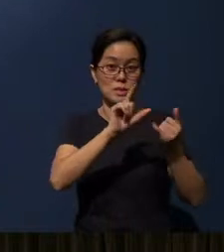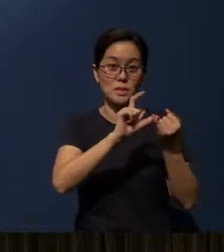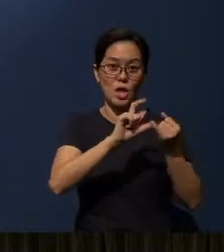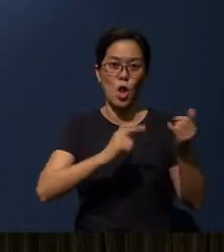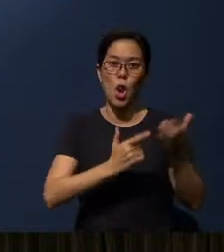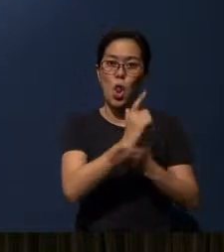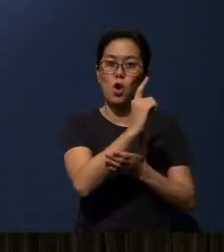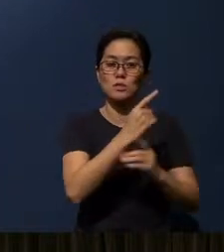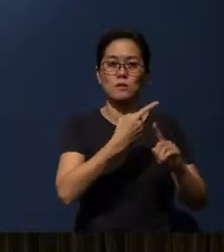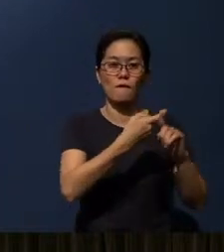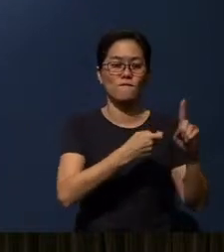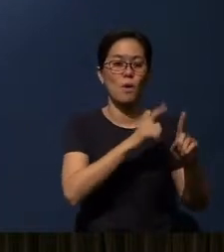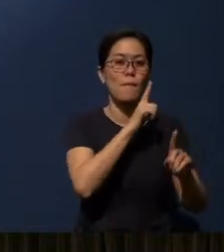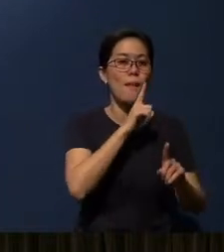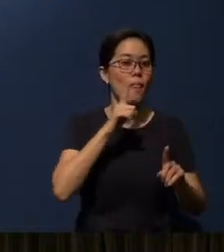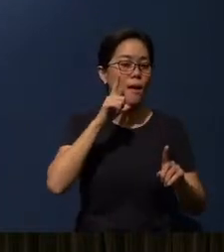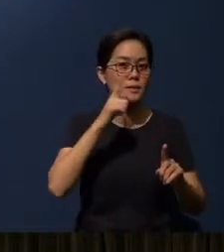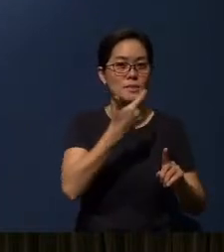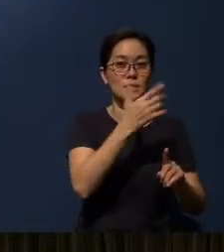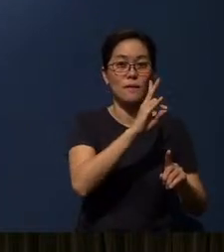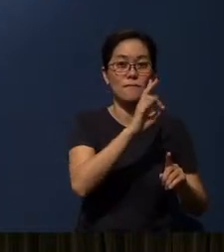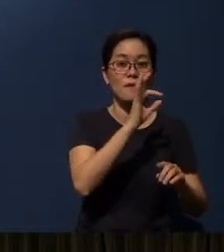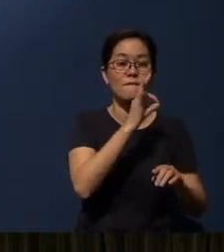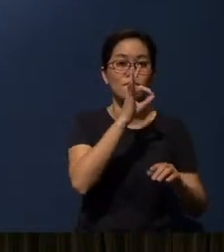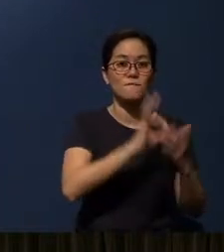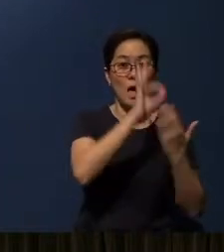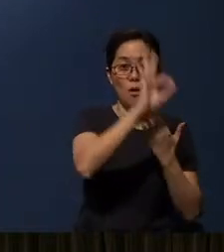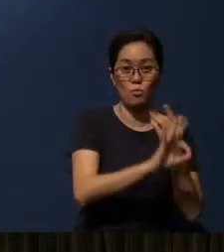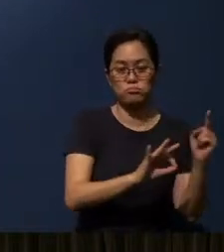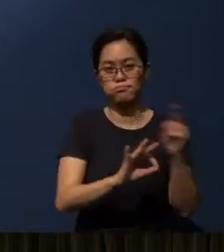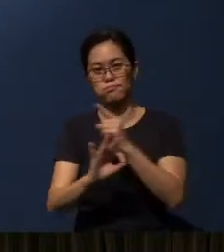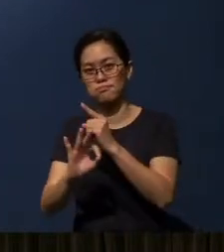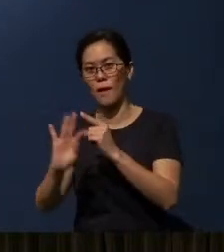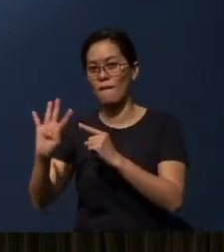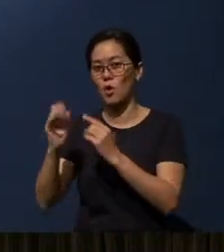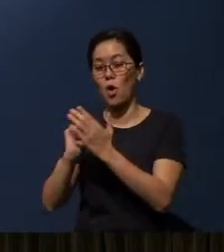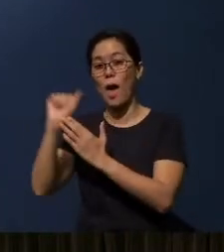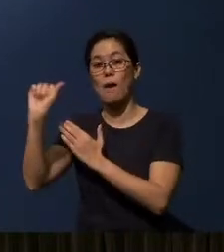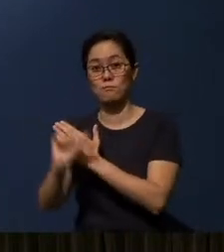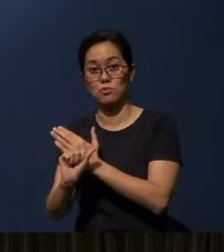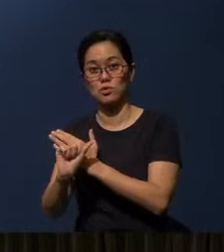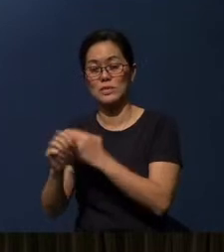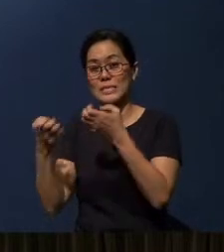starting from Lent, 17 February, to the 4th of April, Easter Sunday.